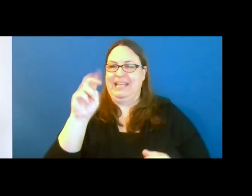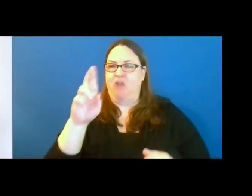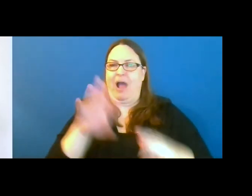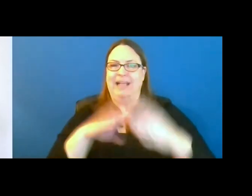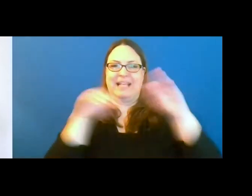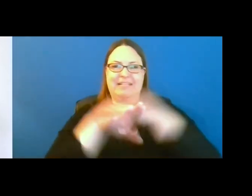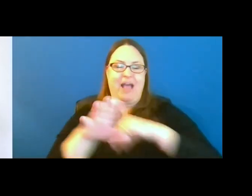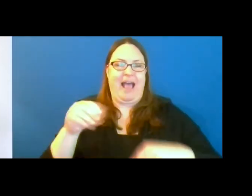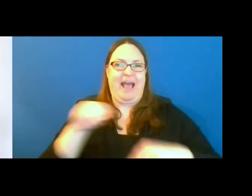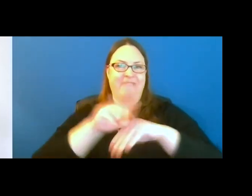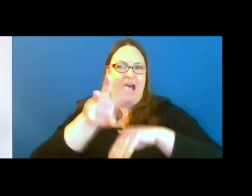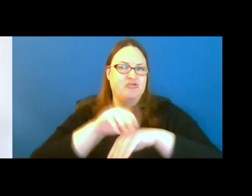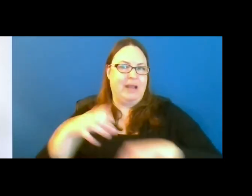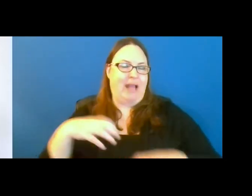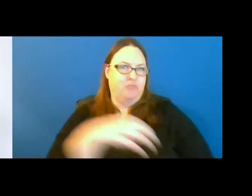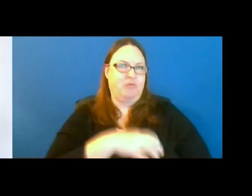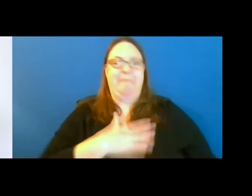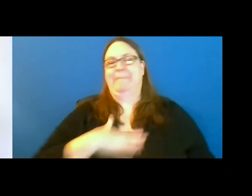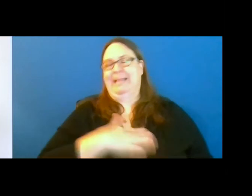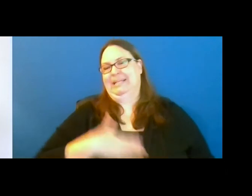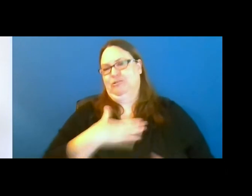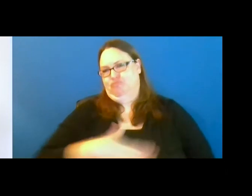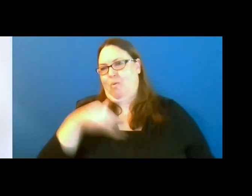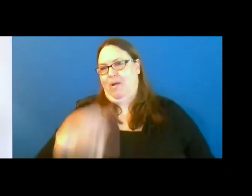Please enjoy the presentation.